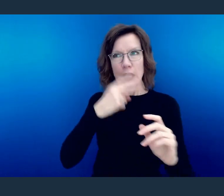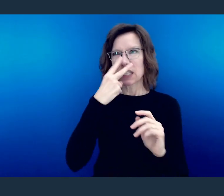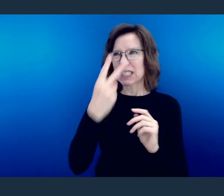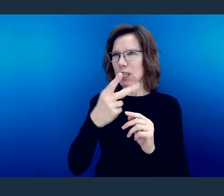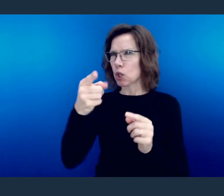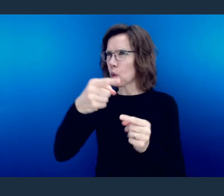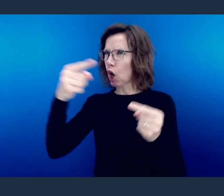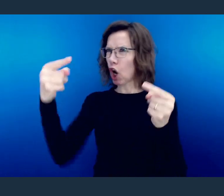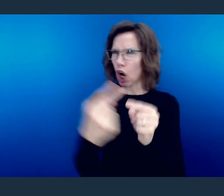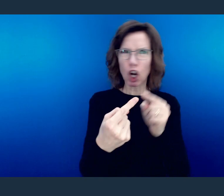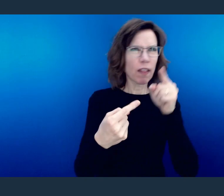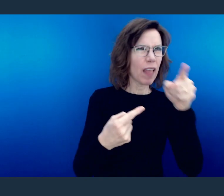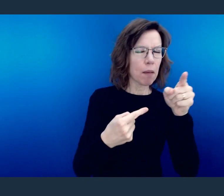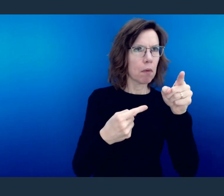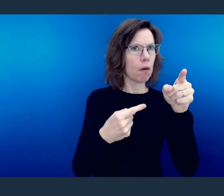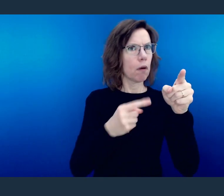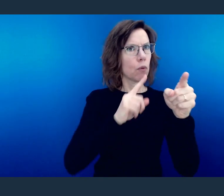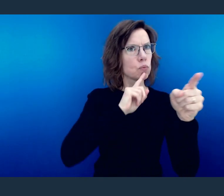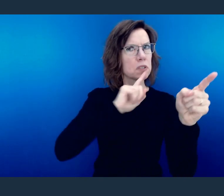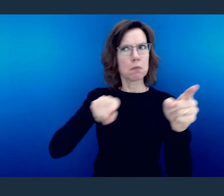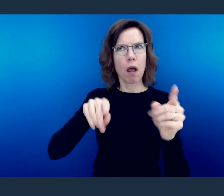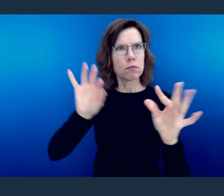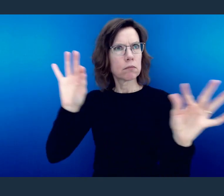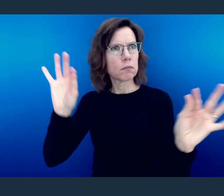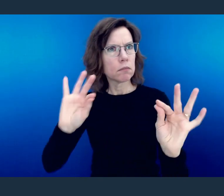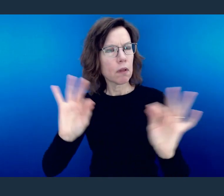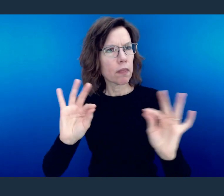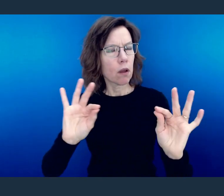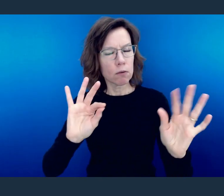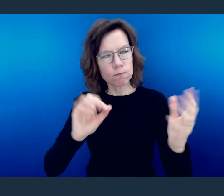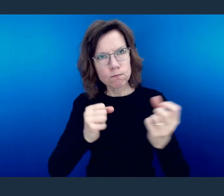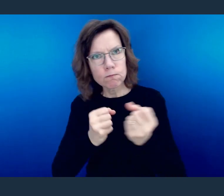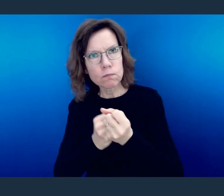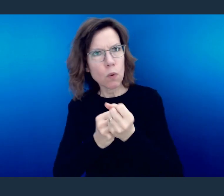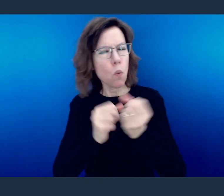that they know that someone did you wrong but they can commend you on your behaviors